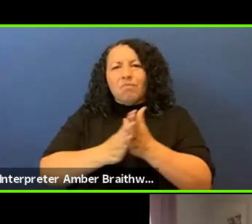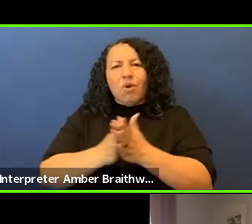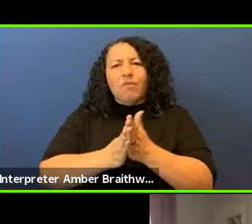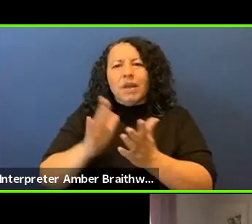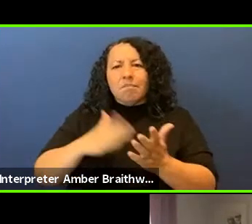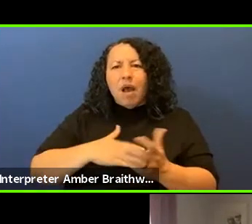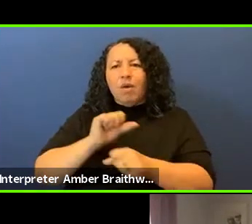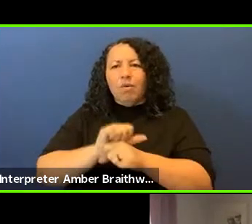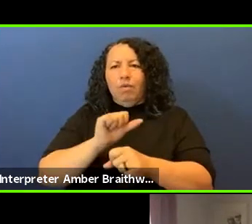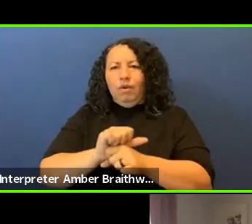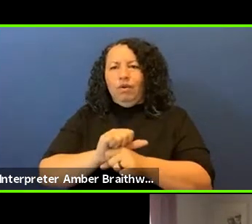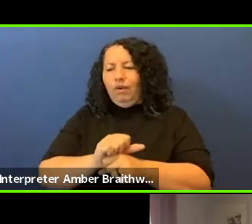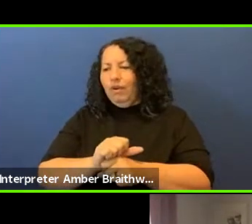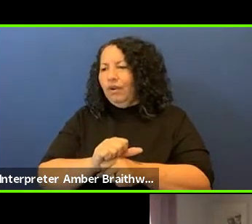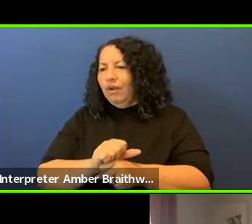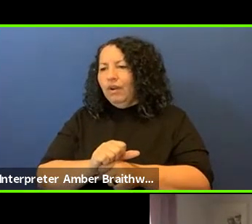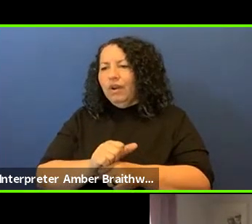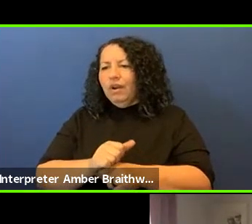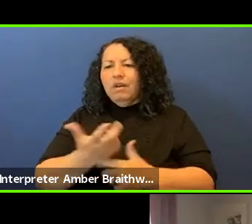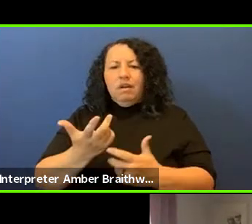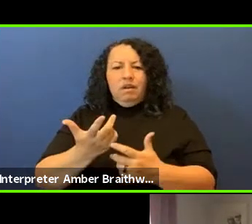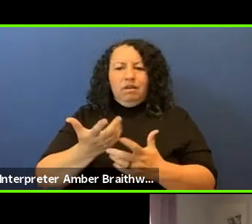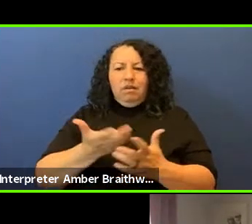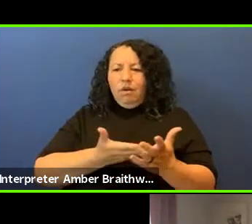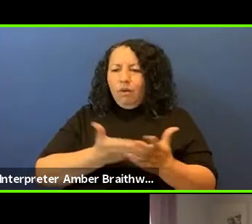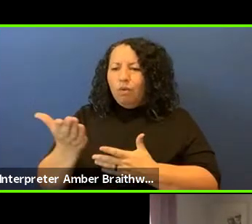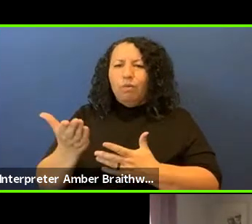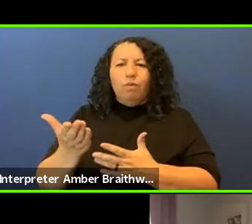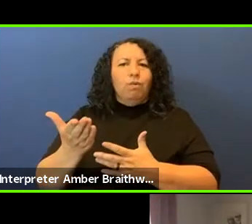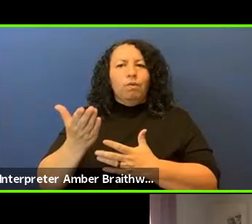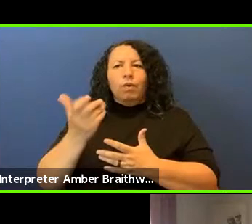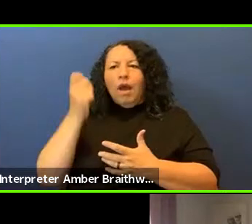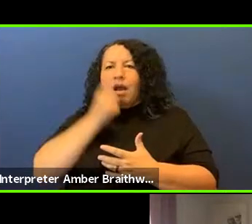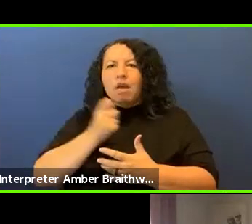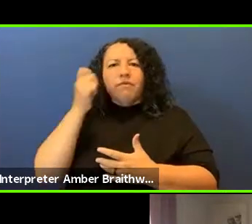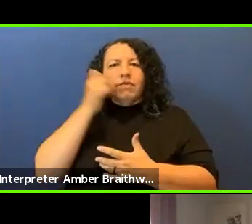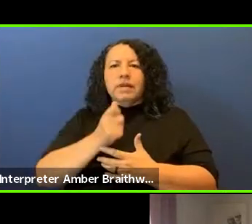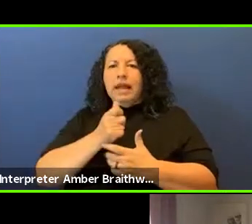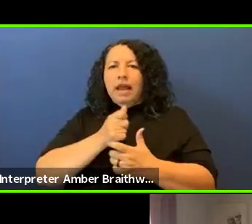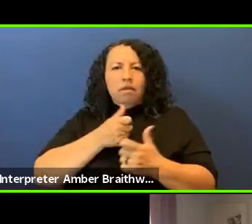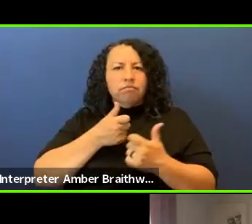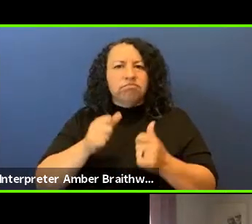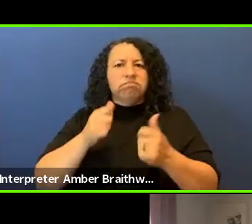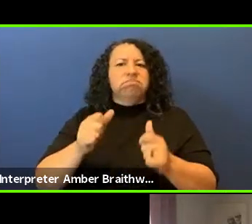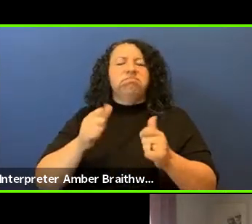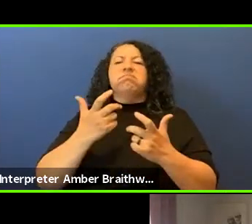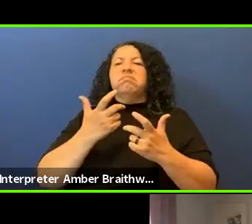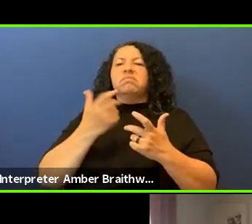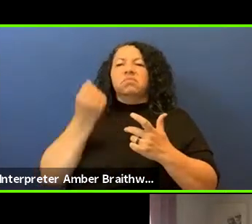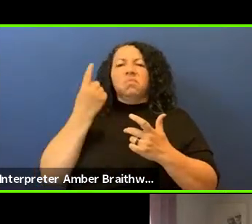on the ground daily here. Both the reservations and the cities